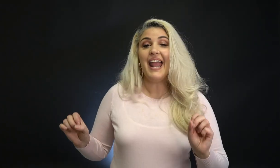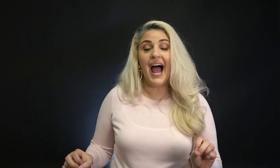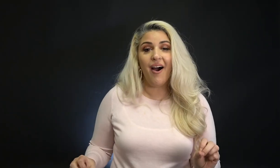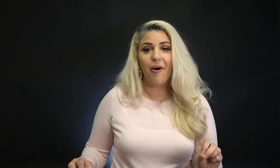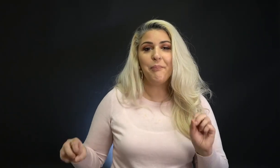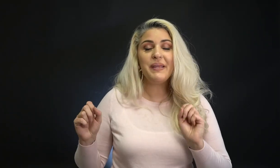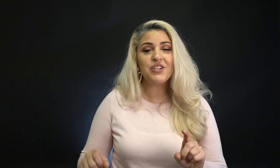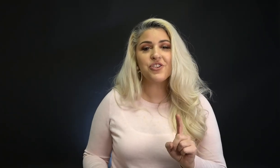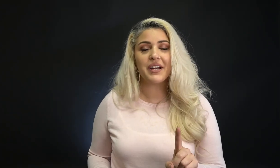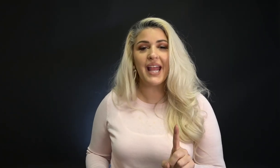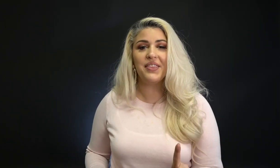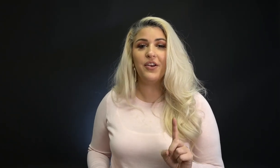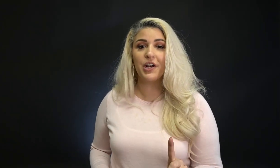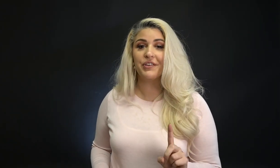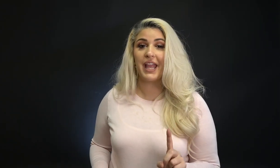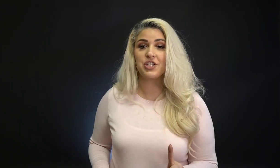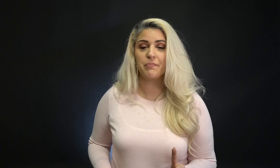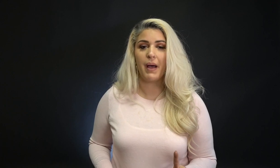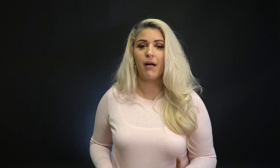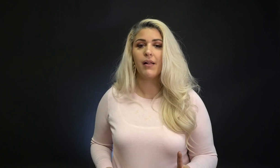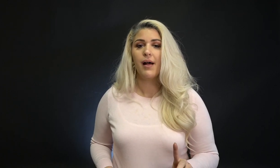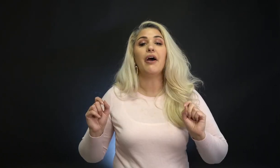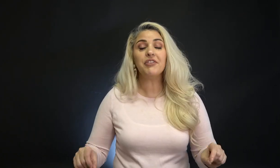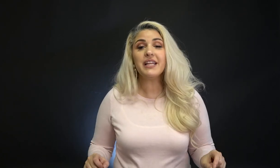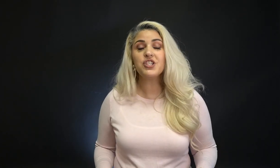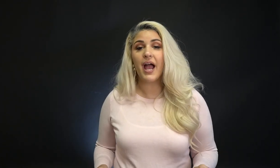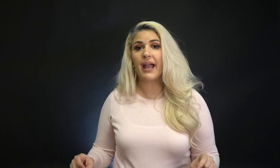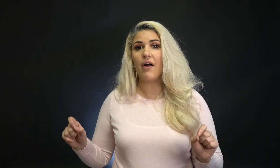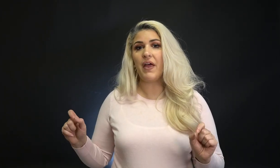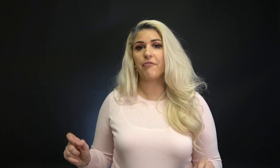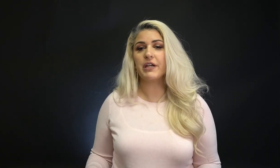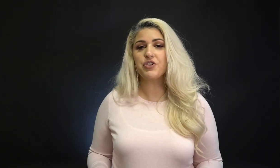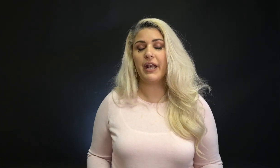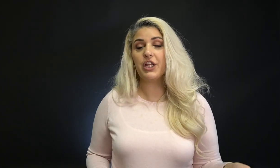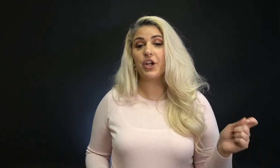Now be sure to hit the notification bell. Definitely check out that free training.